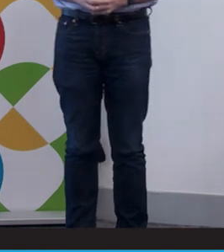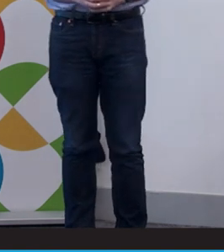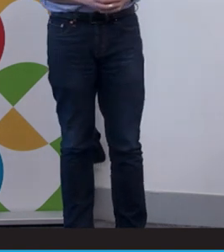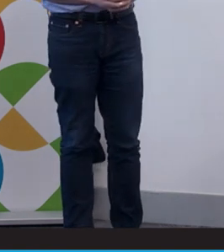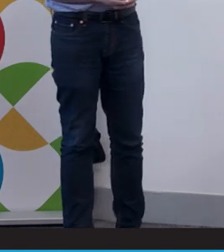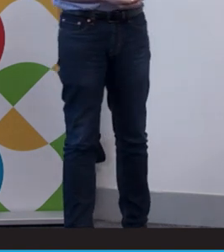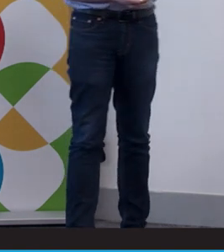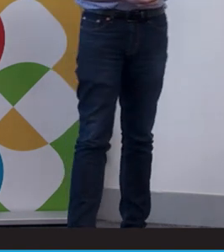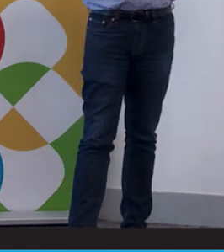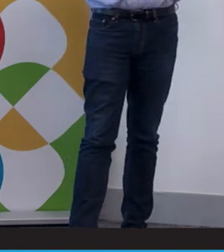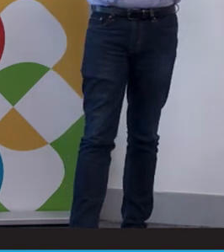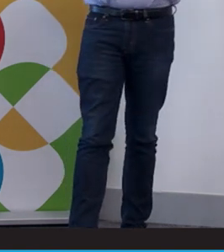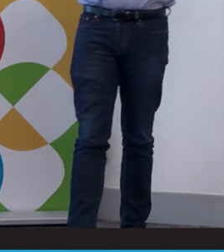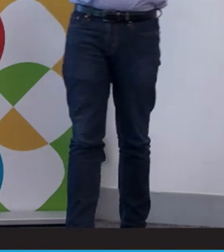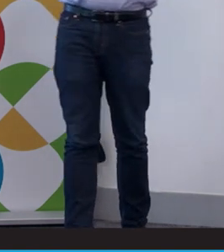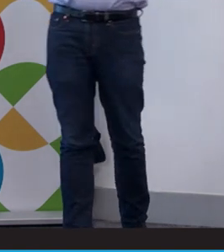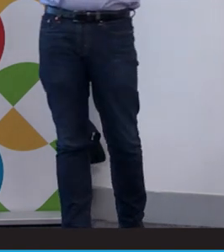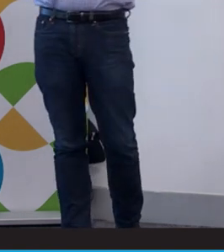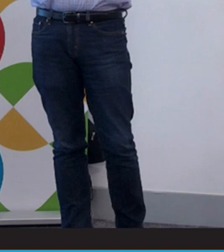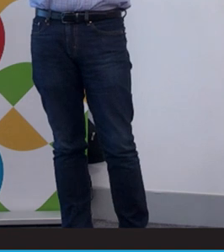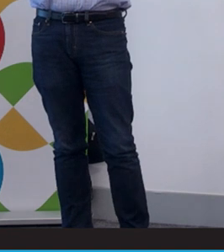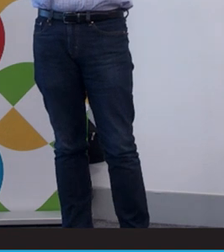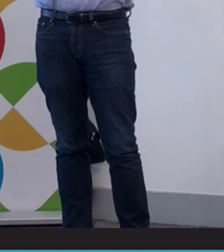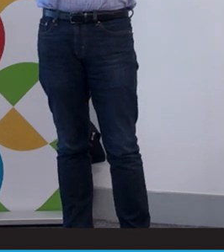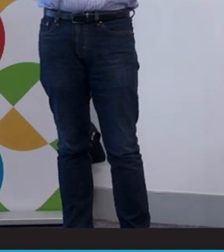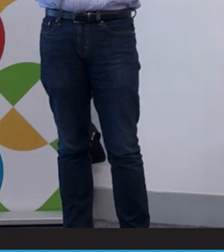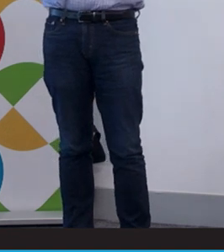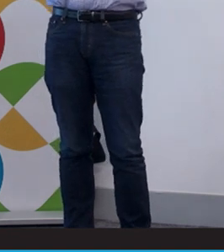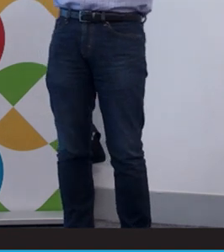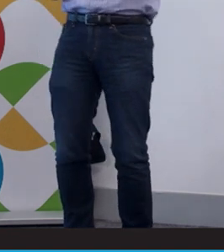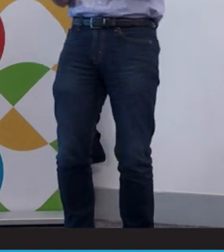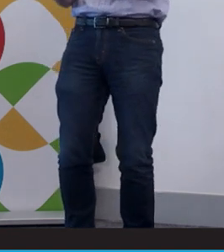this is where we are at this point in time. We're a whole of life service provider from